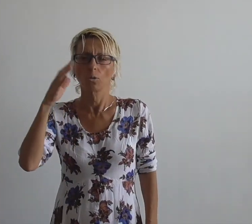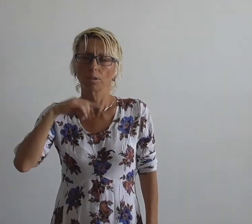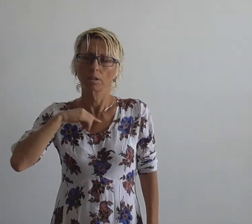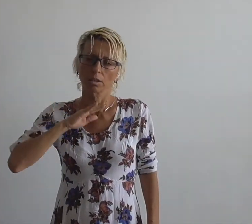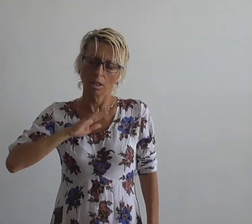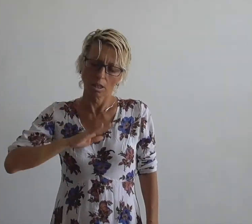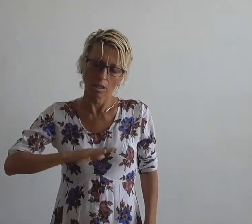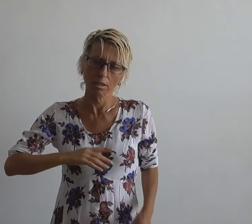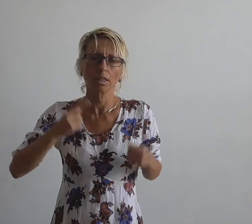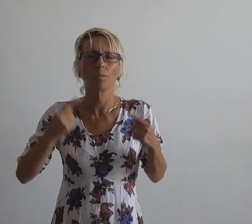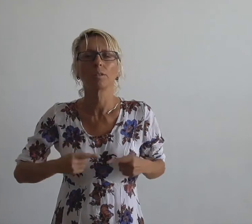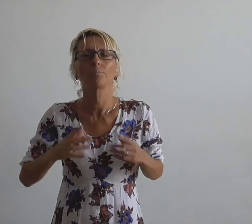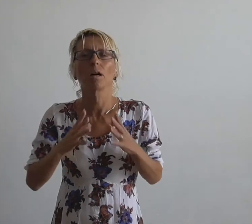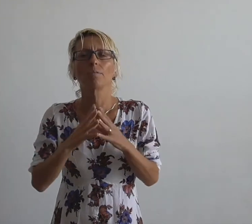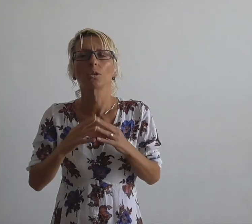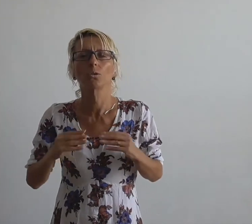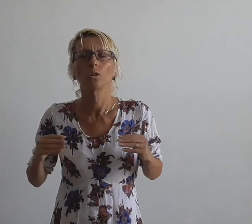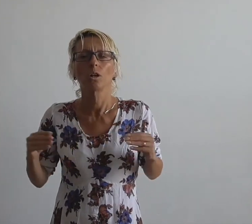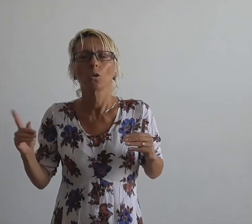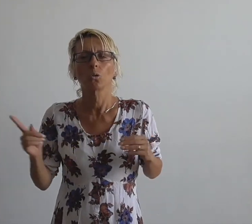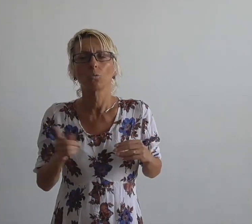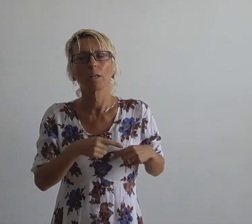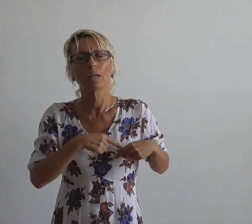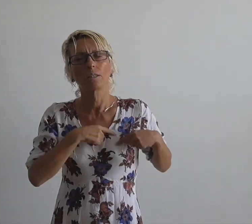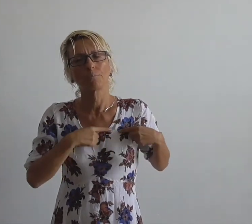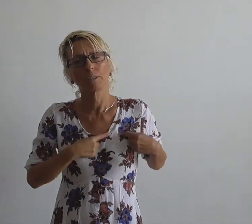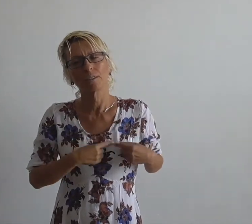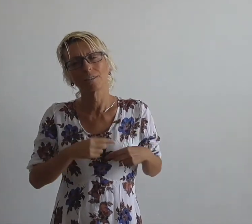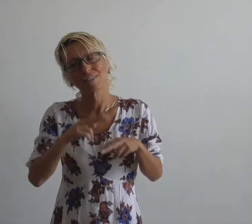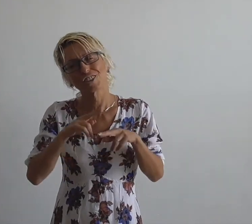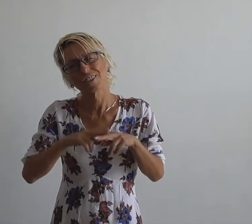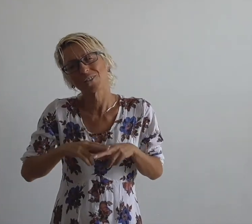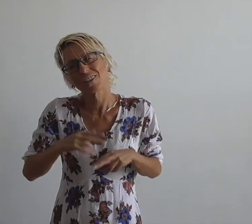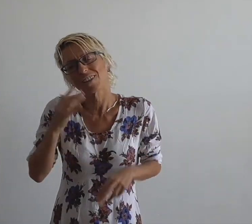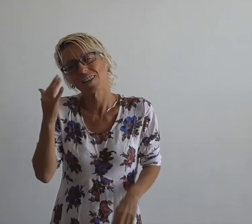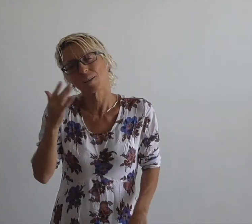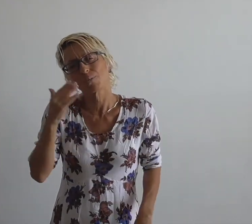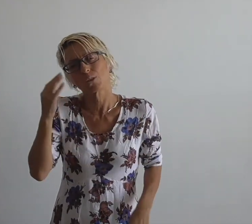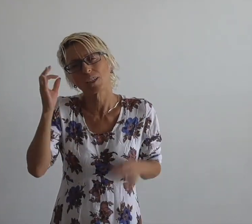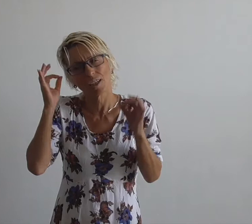The light in me is dying, days passed Dreams stayed in my heart